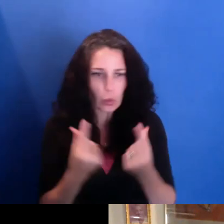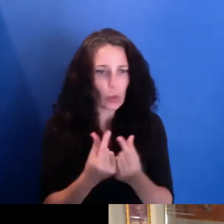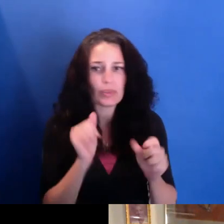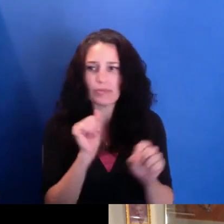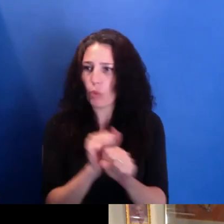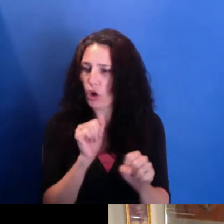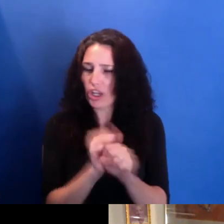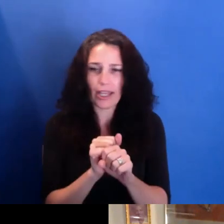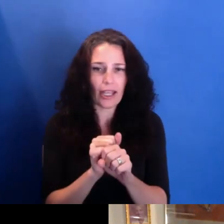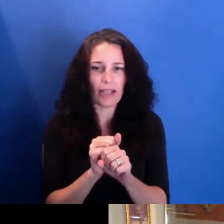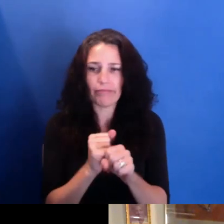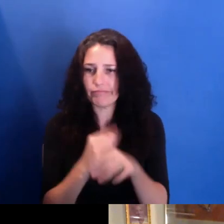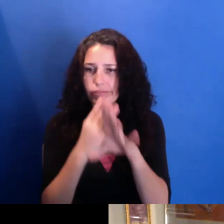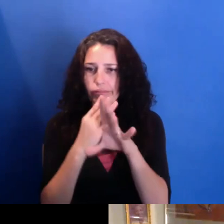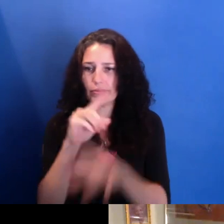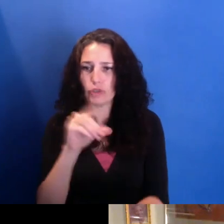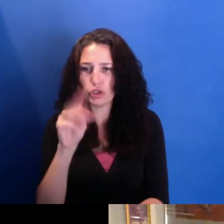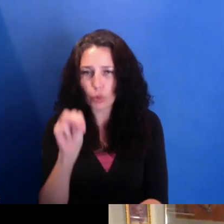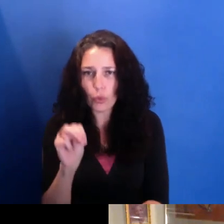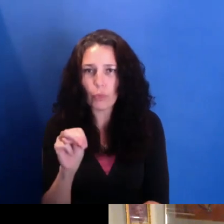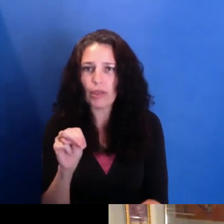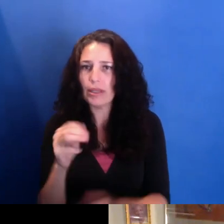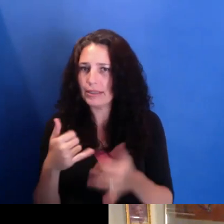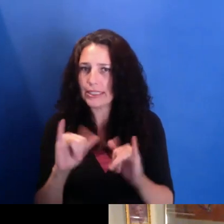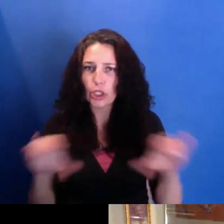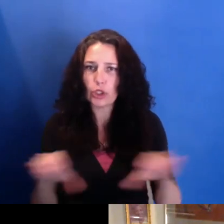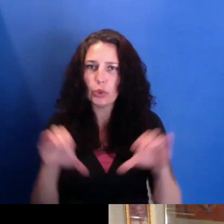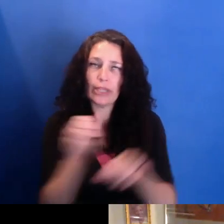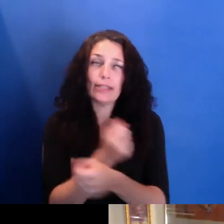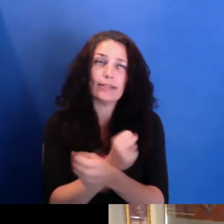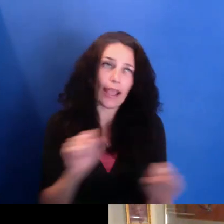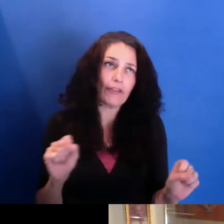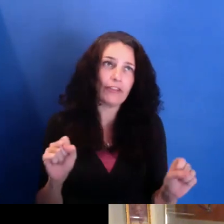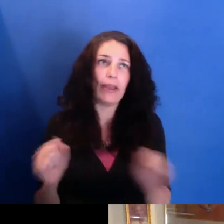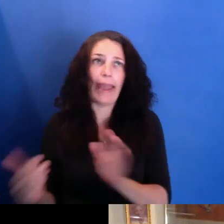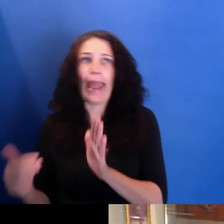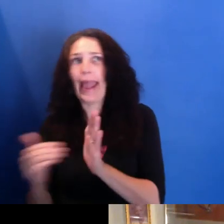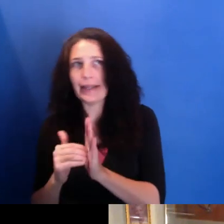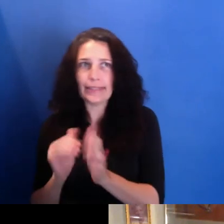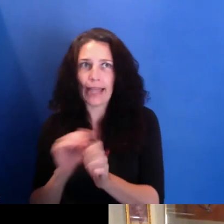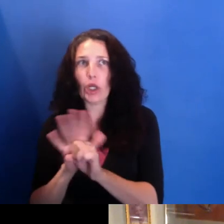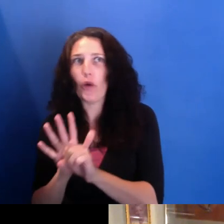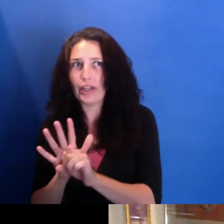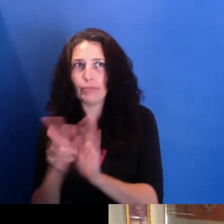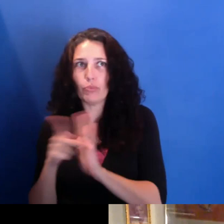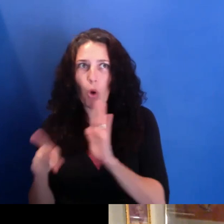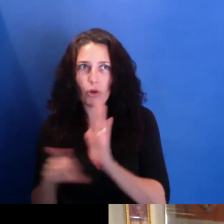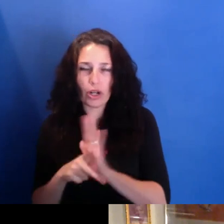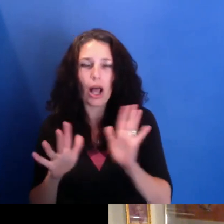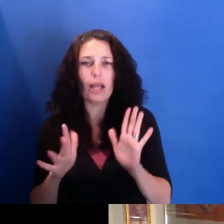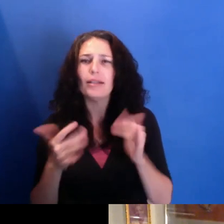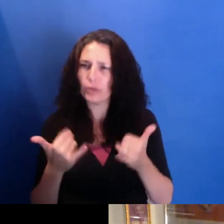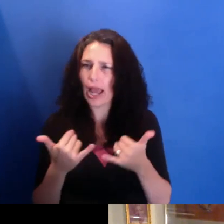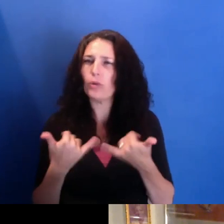anti-COVID, you know, protocols really are now producing those.